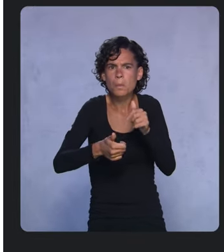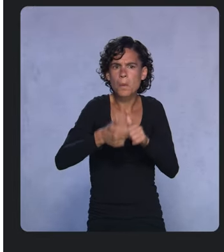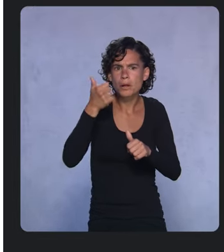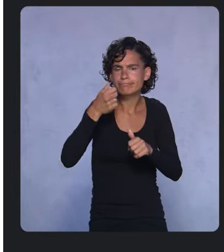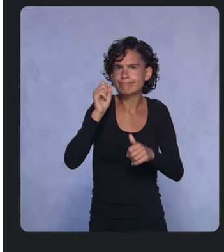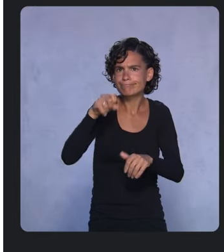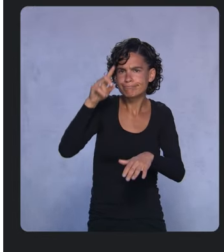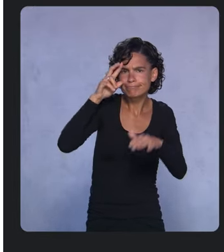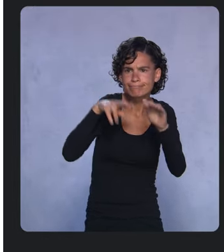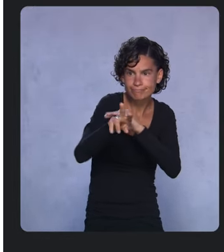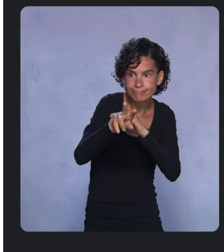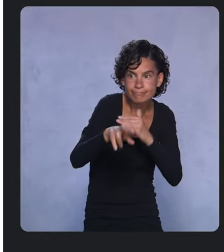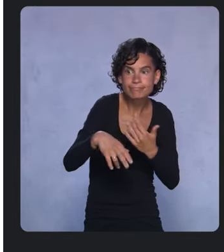giving you more transparency.